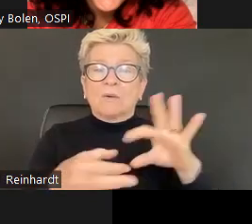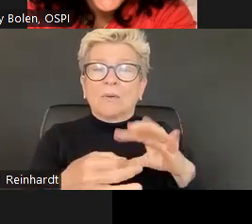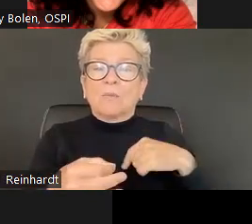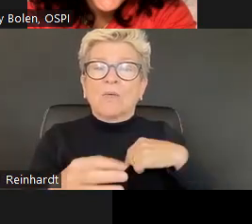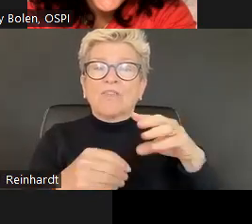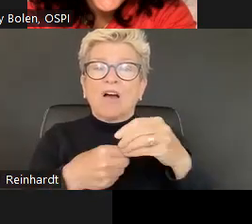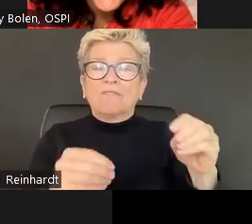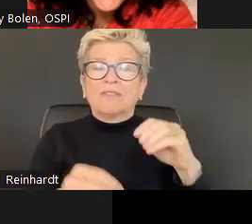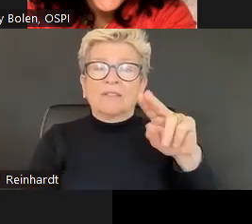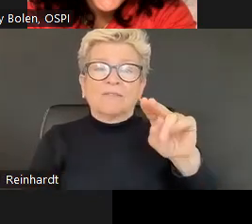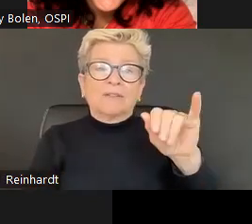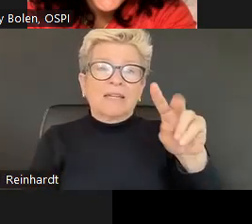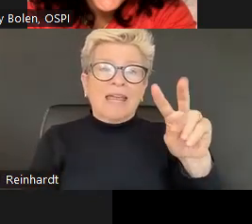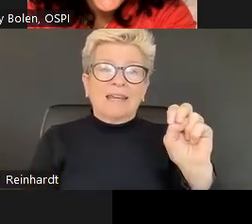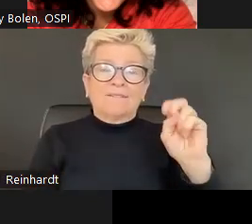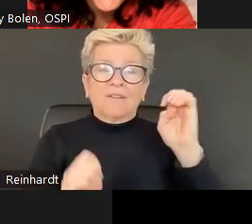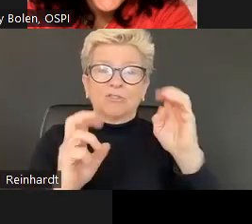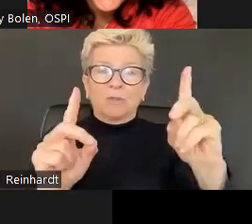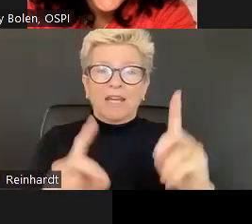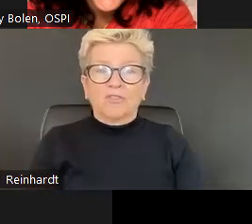tribes and begin relationships and their families. And if you'd like to know more about it, we invite you to connect with our Office of Native Education.